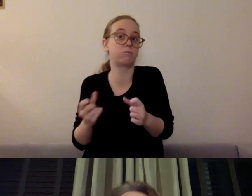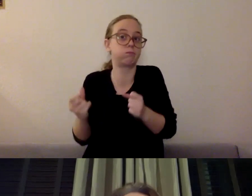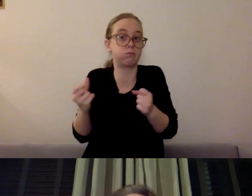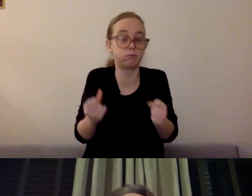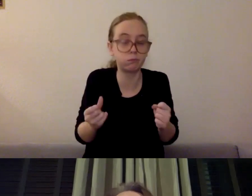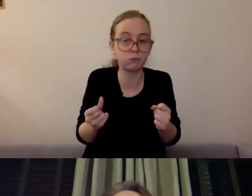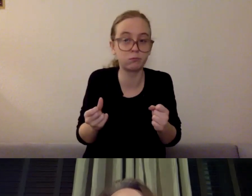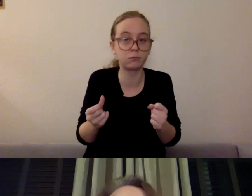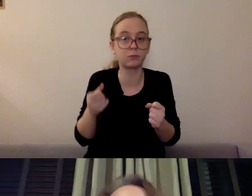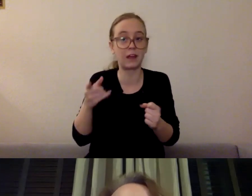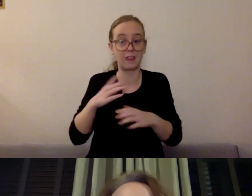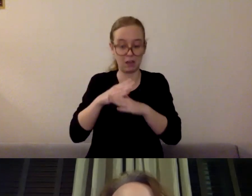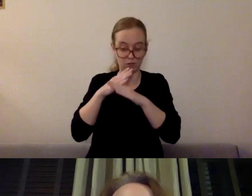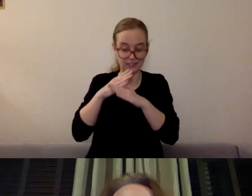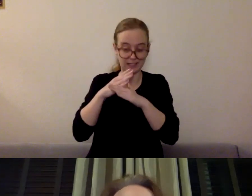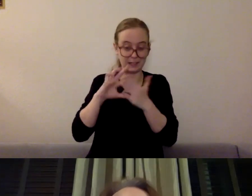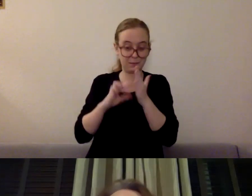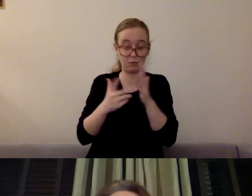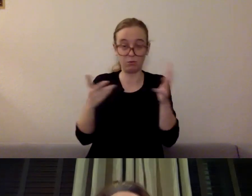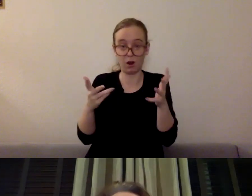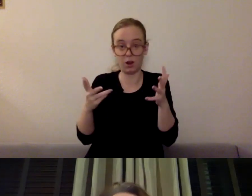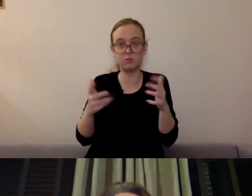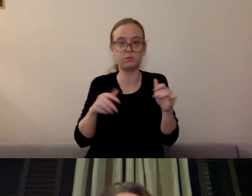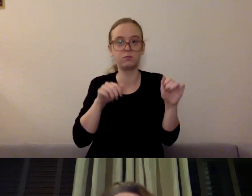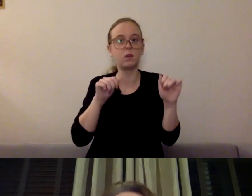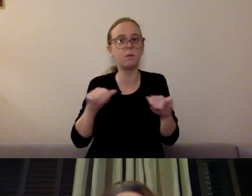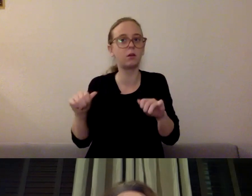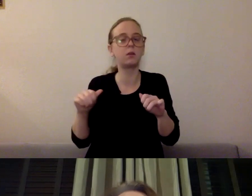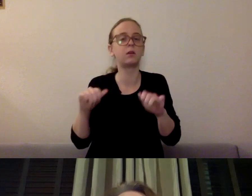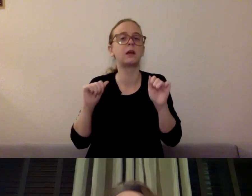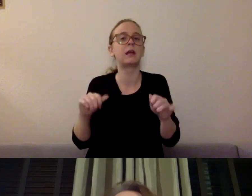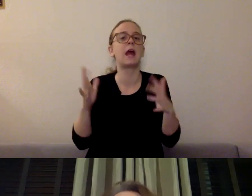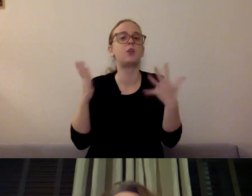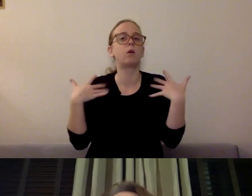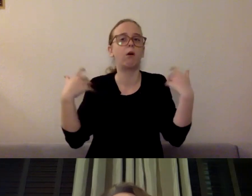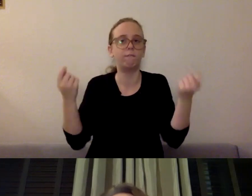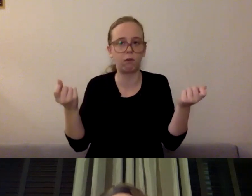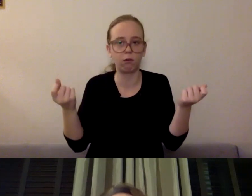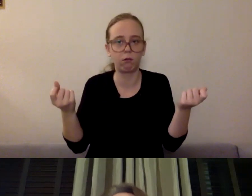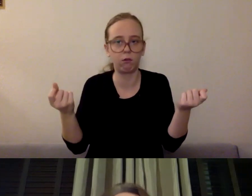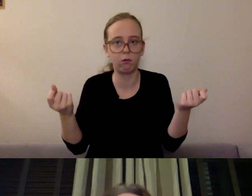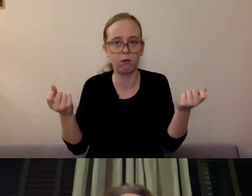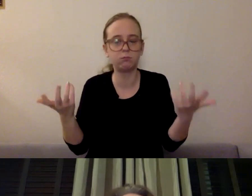from a bad event or other challenges. It can be taught to people in all age groups. And typically, you can build resilience